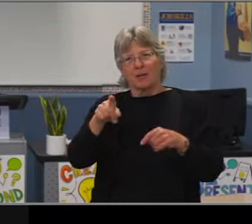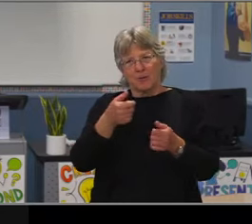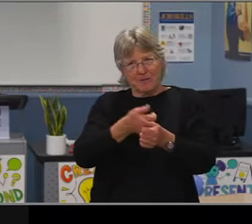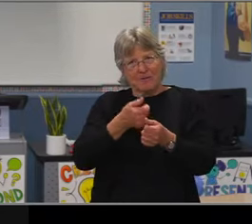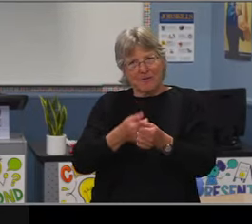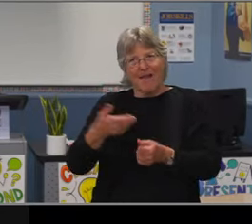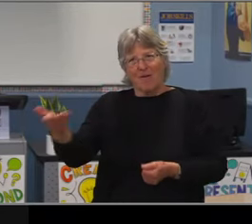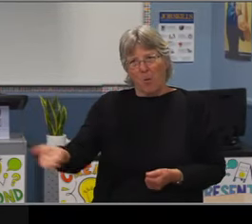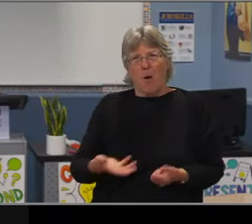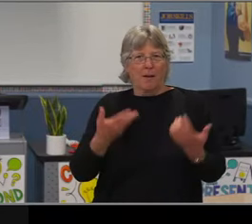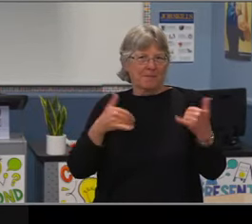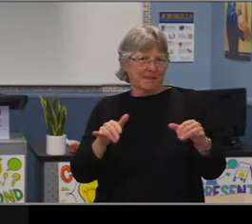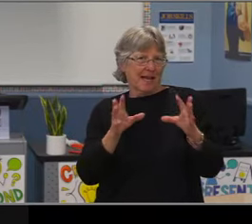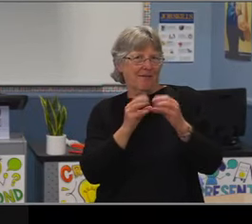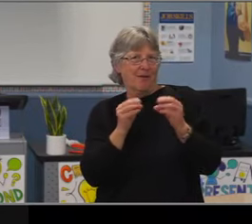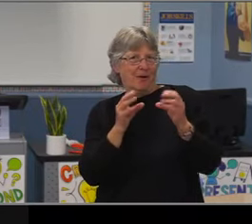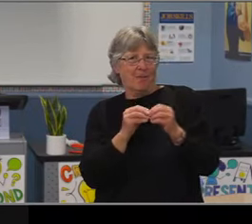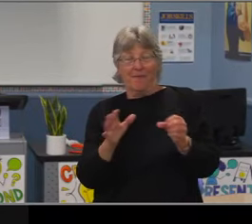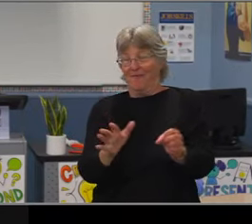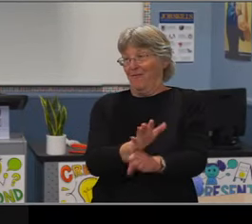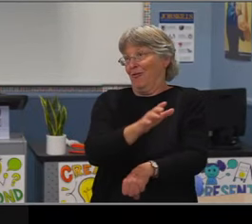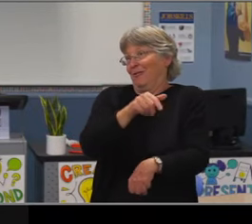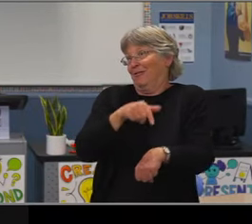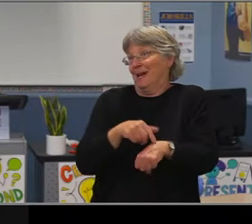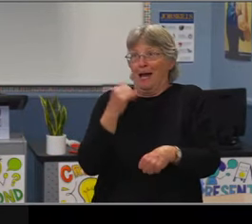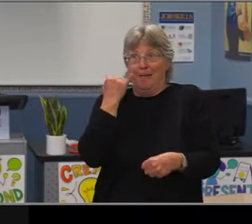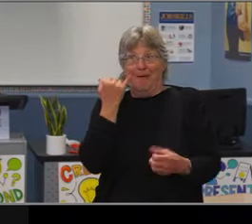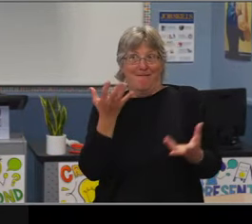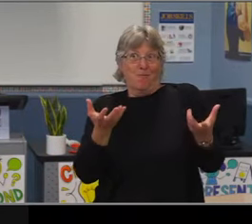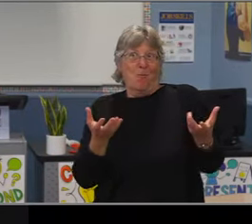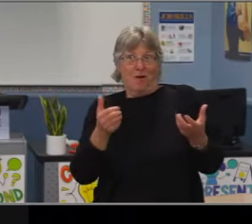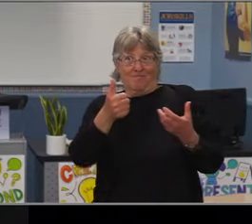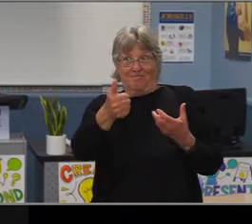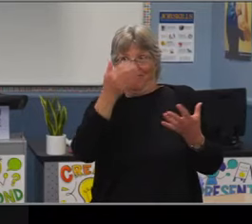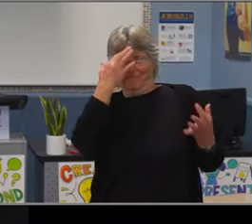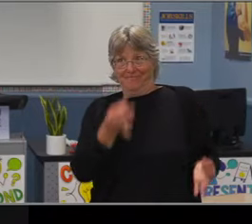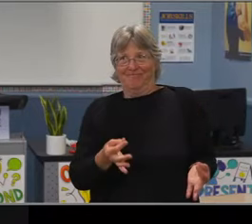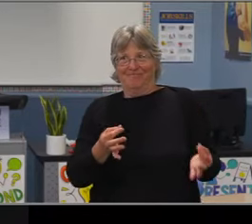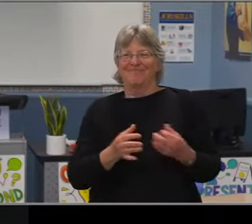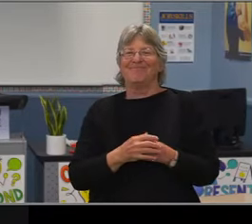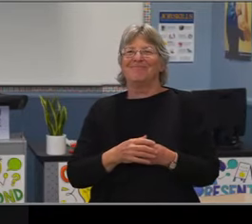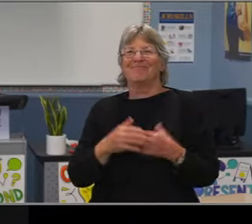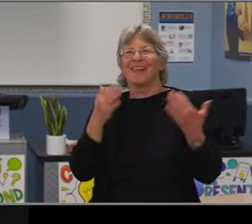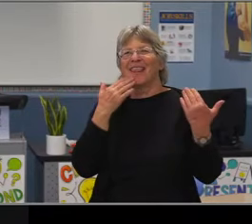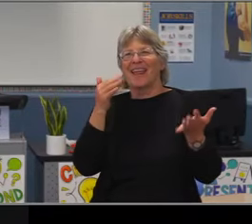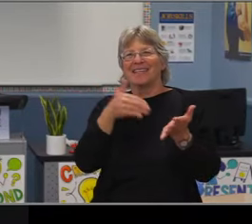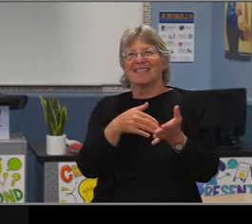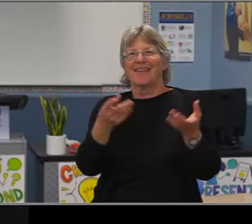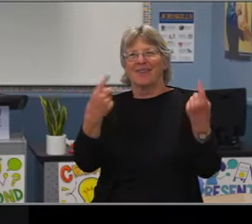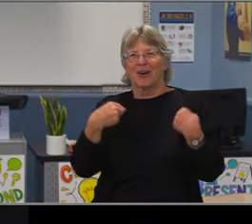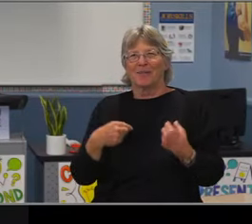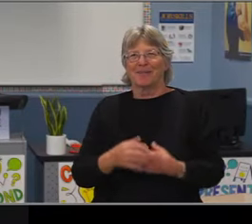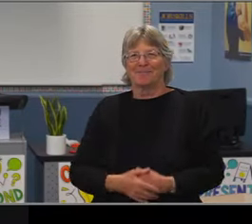their subgroup and other subgroups. So the 23% increase in AP classes is a gap closure of 8%.